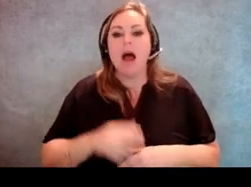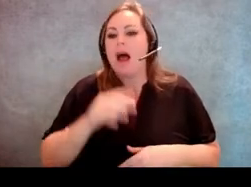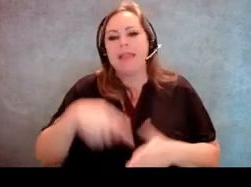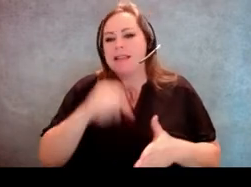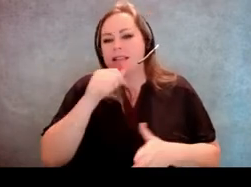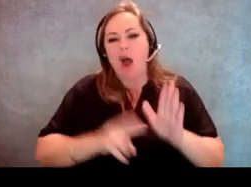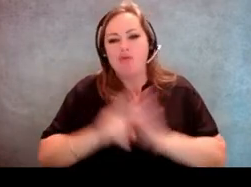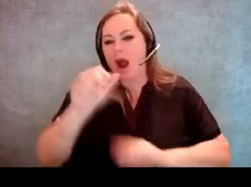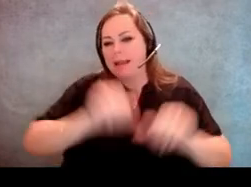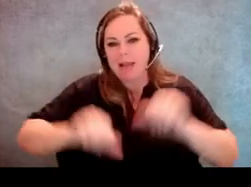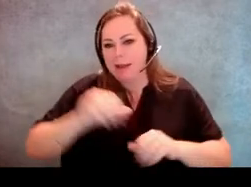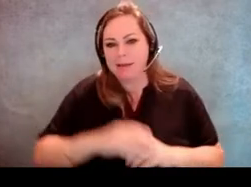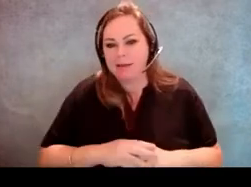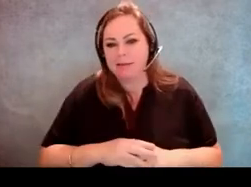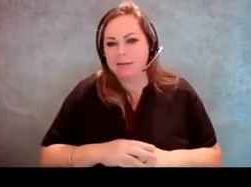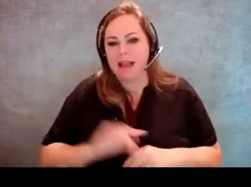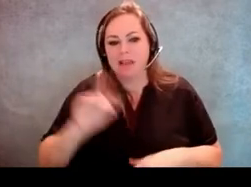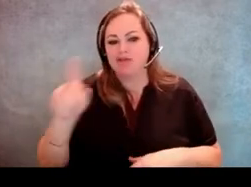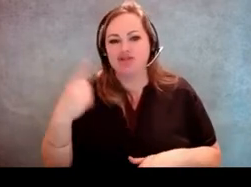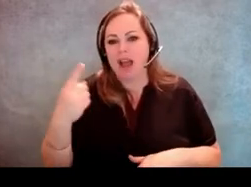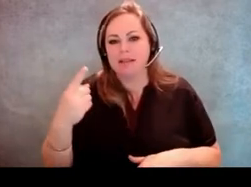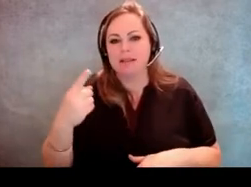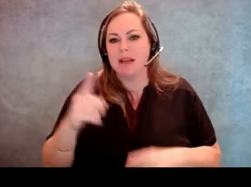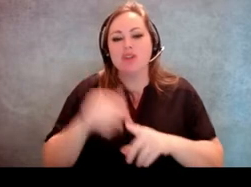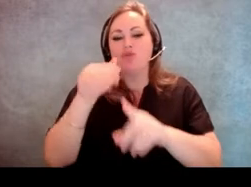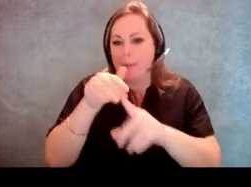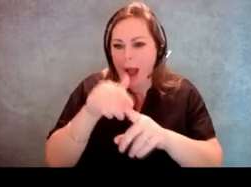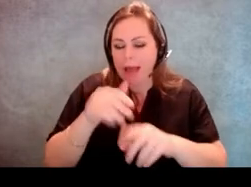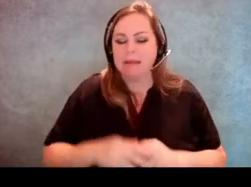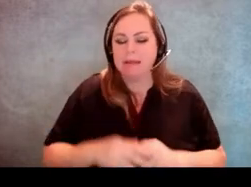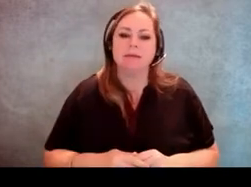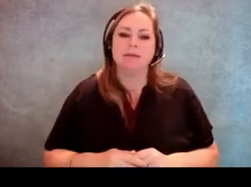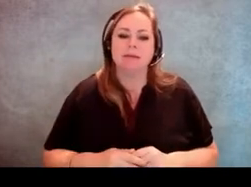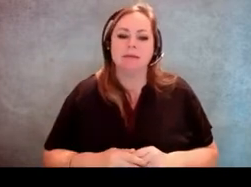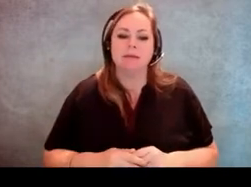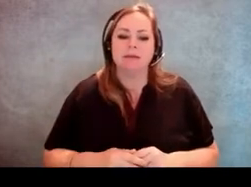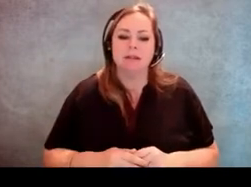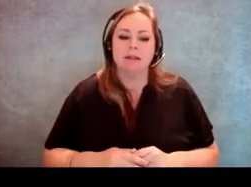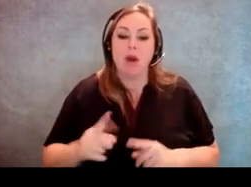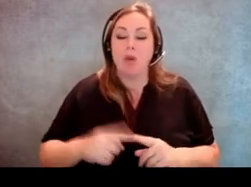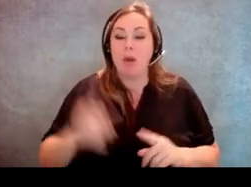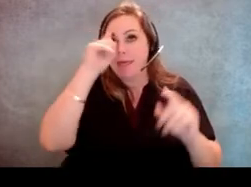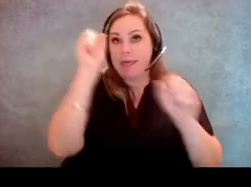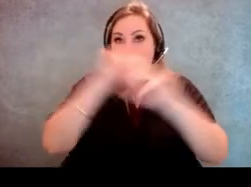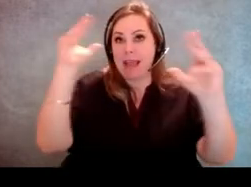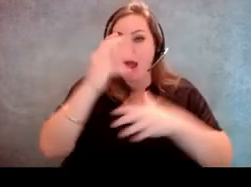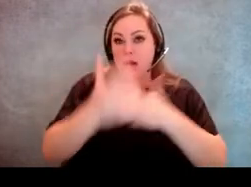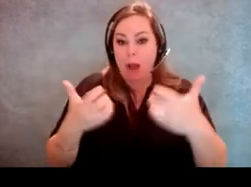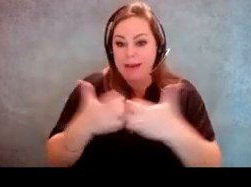The whole point of these slides is just, again, to remind us that when we're thinking about accommodating people with disabilities